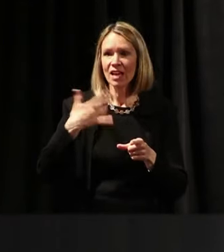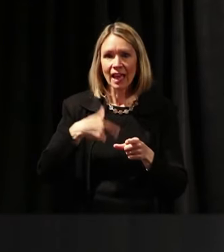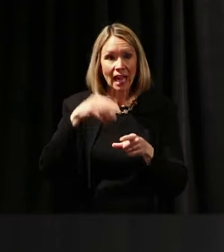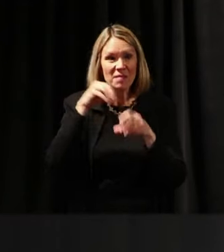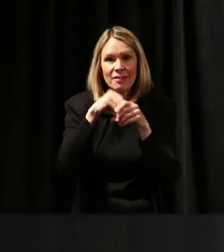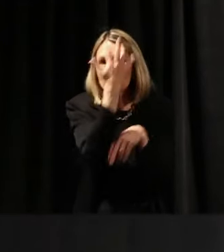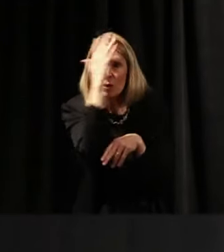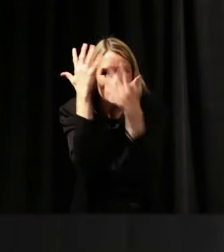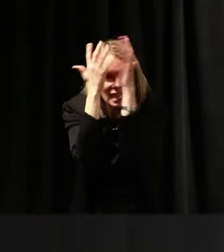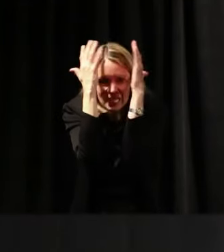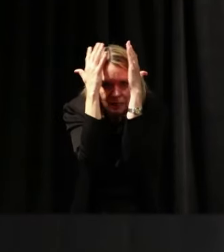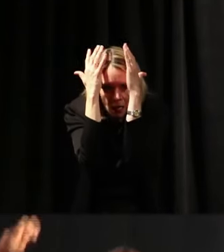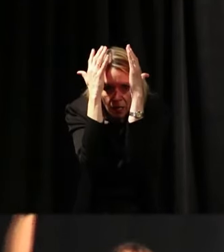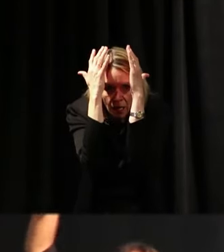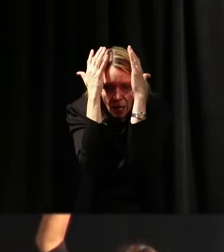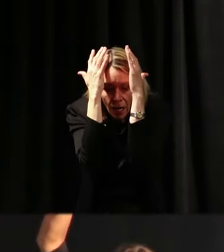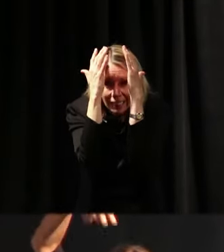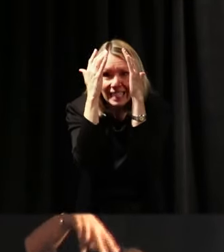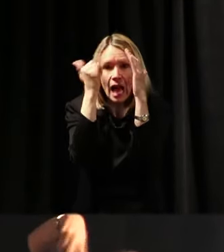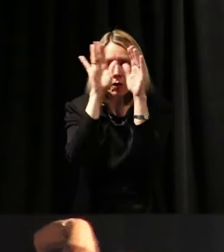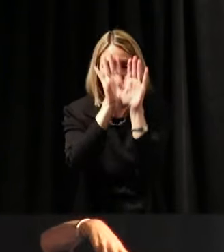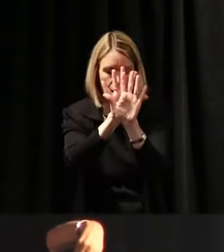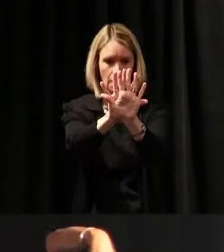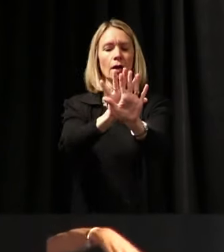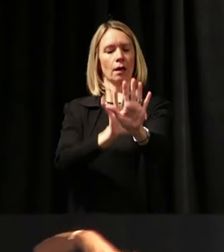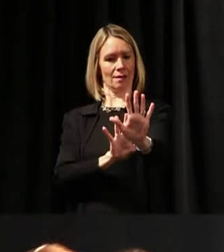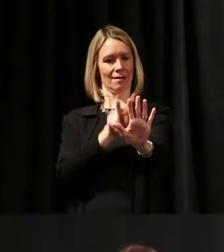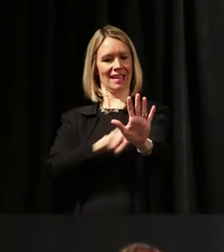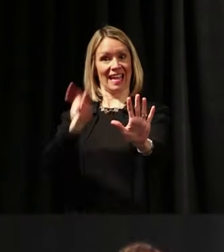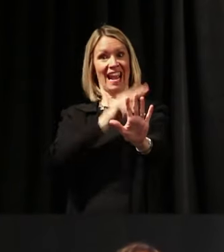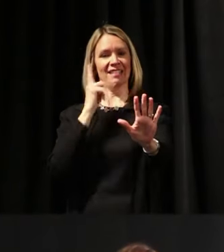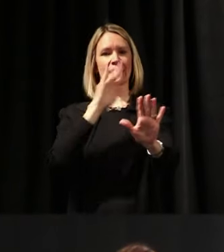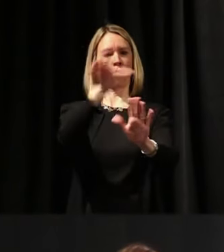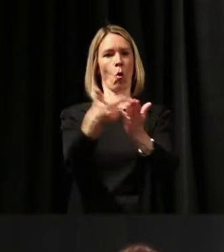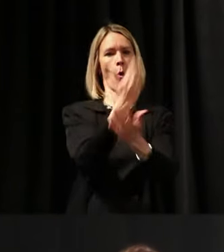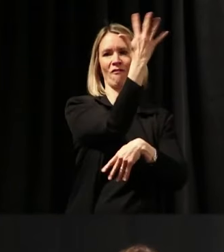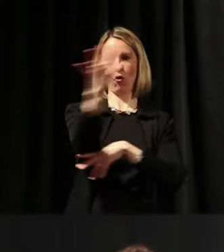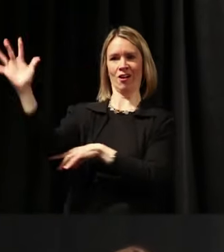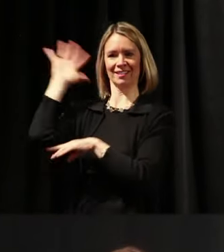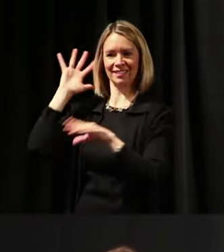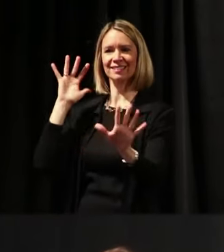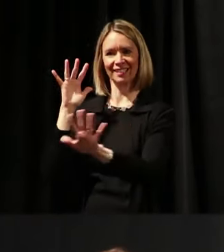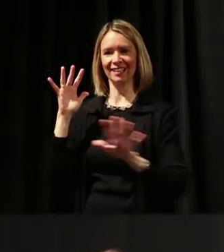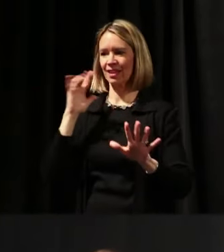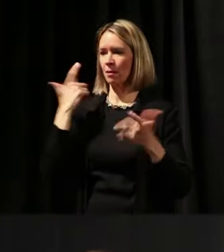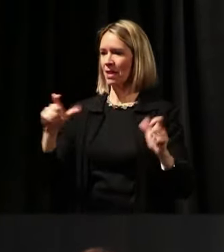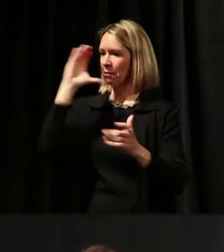and now having an opportunity to get up above it and try and figure out the bigger picture. That's what I will share with you today.